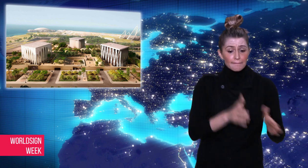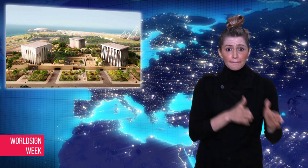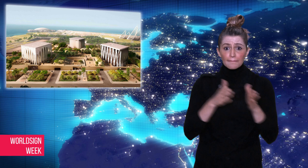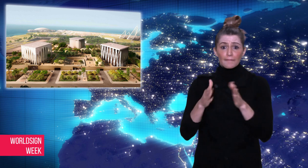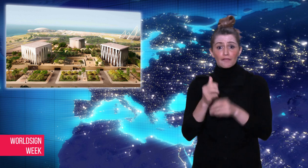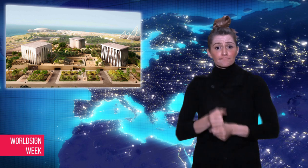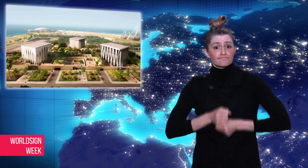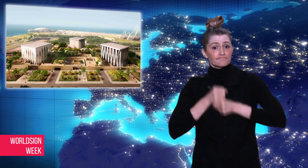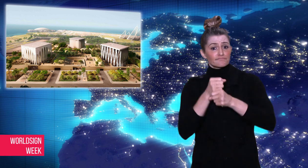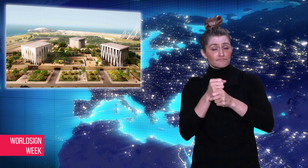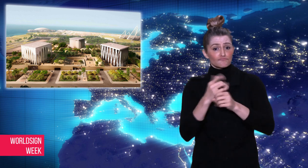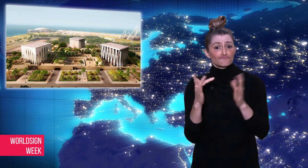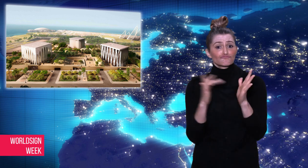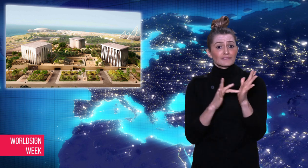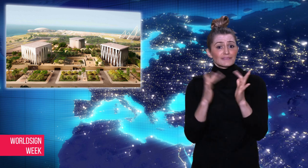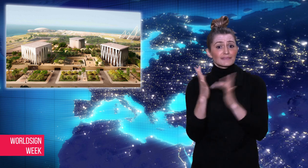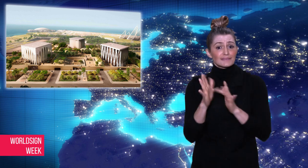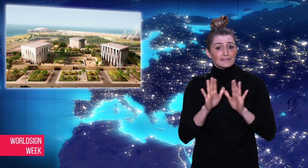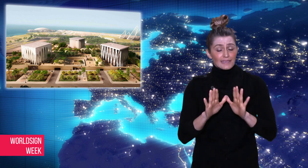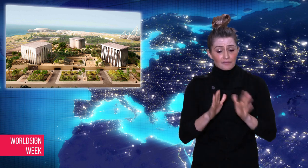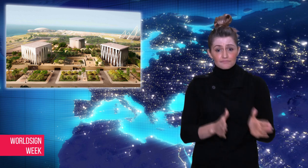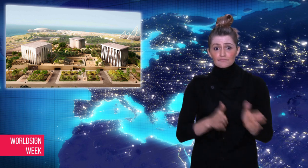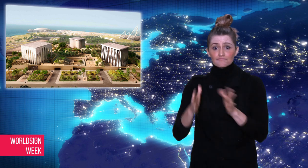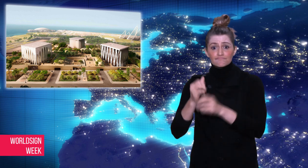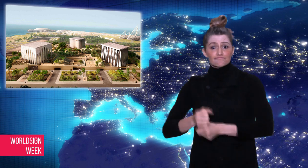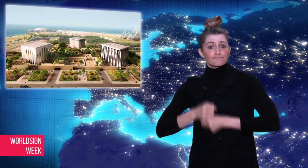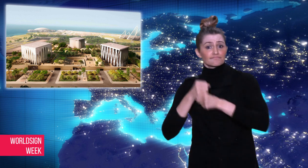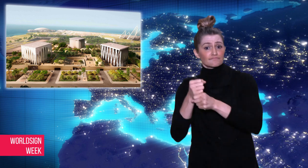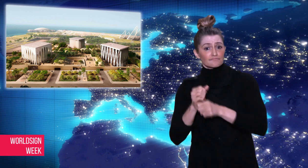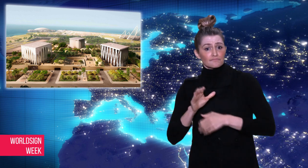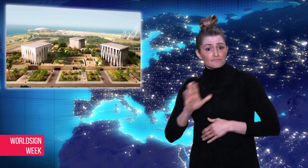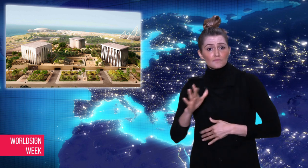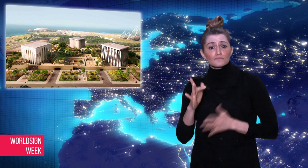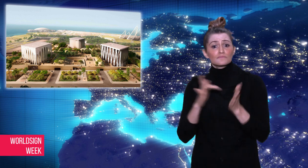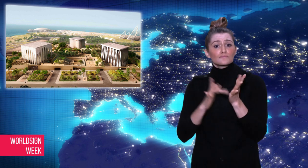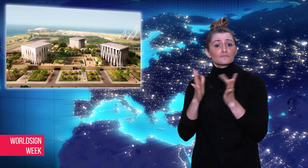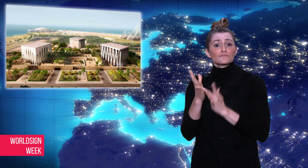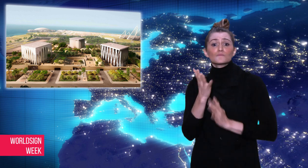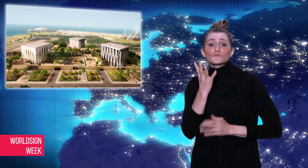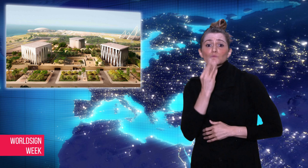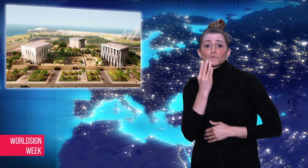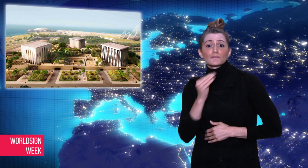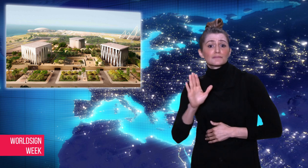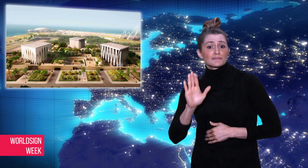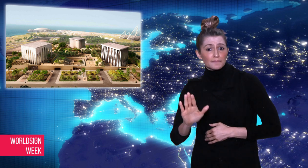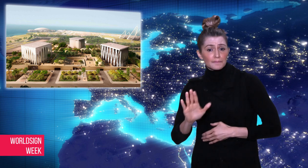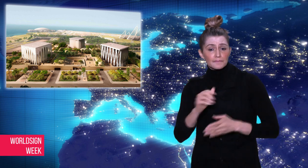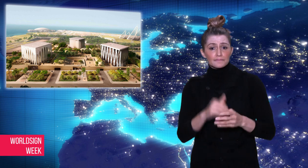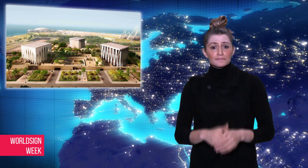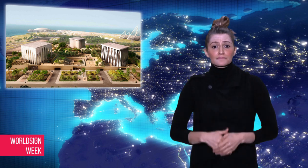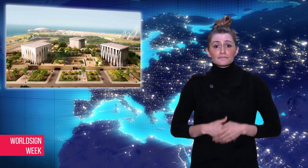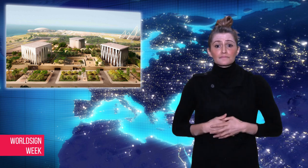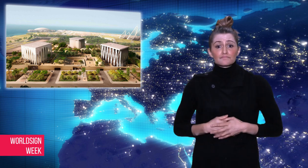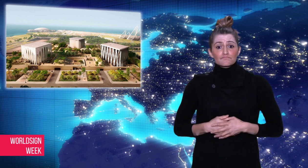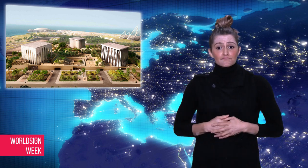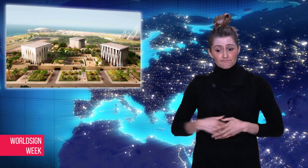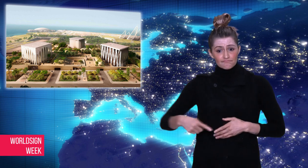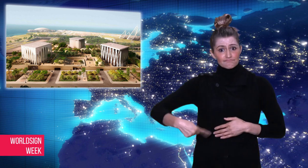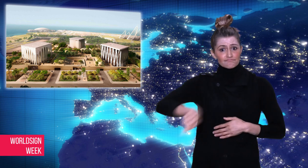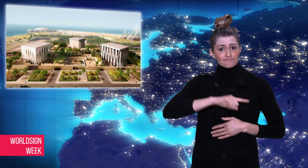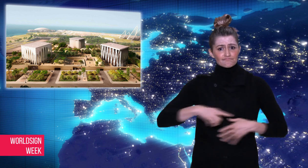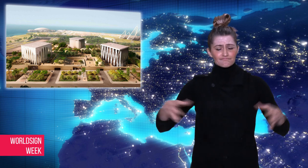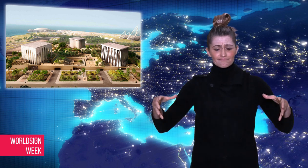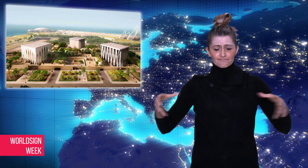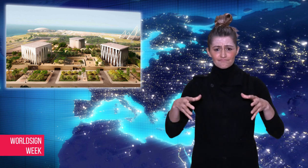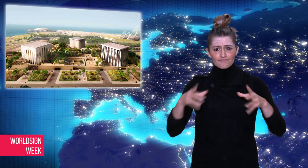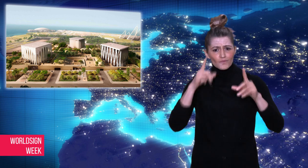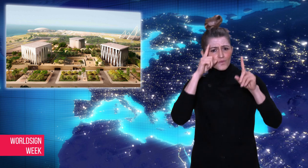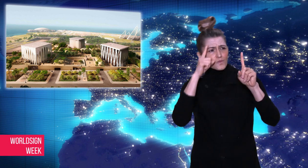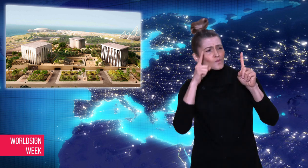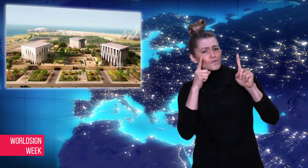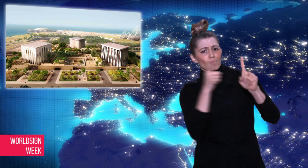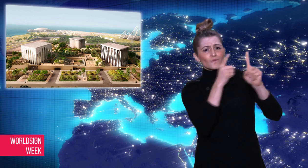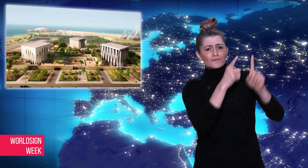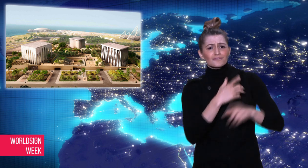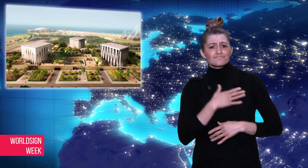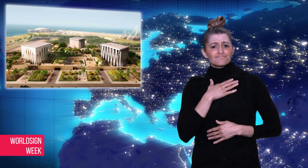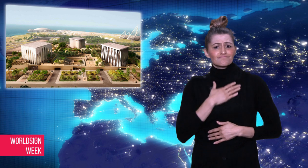representing Islam, Christianity, and Judaism.